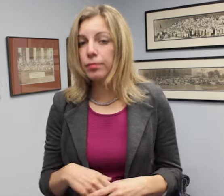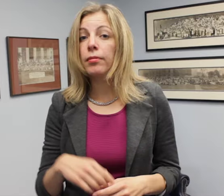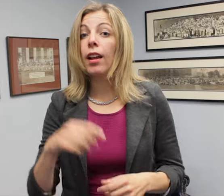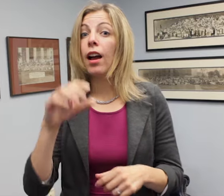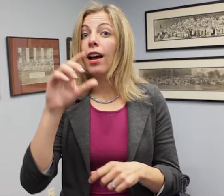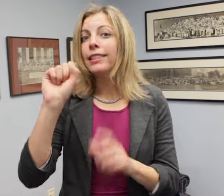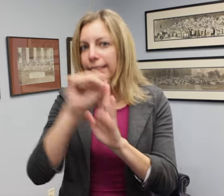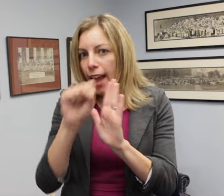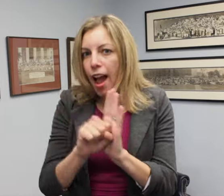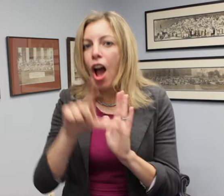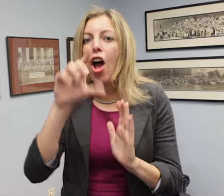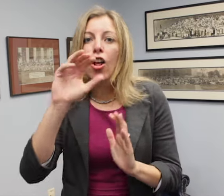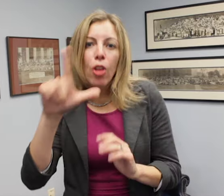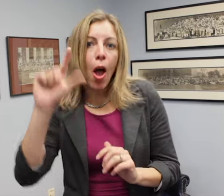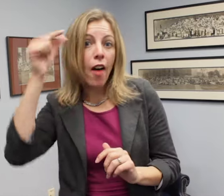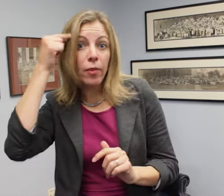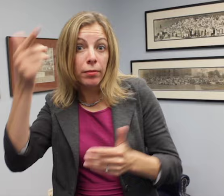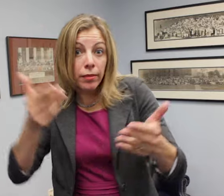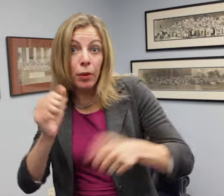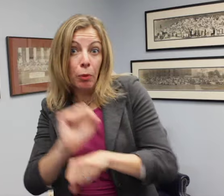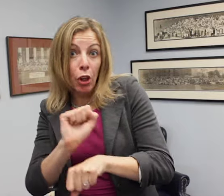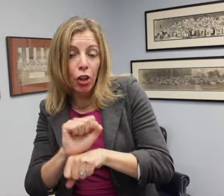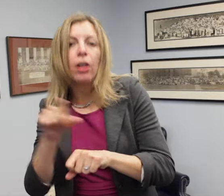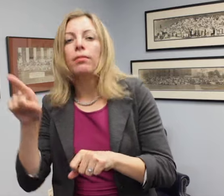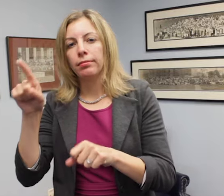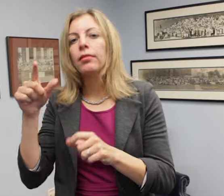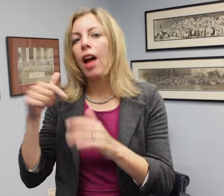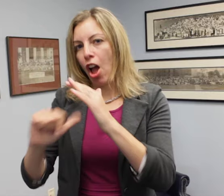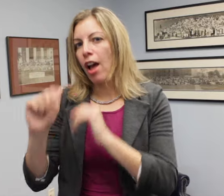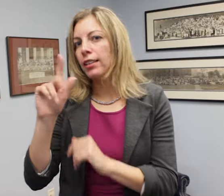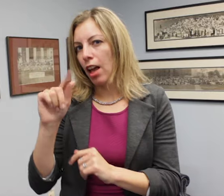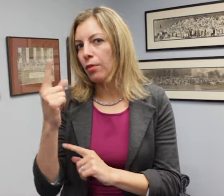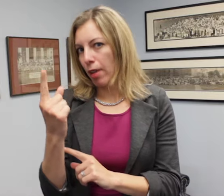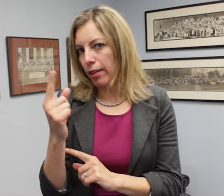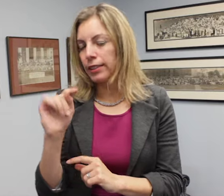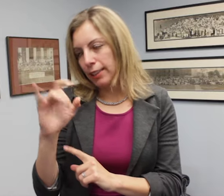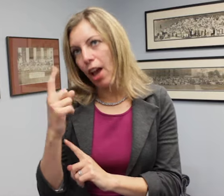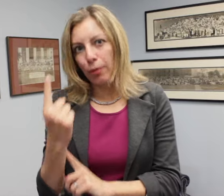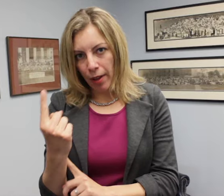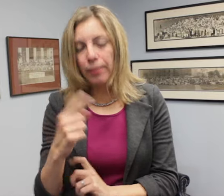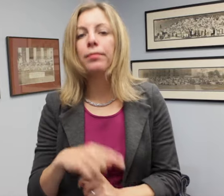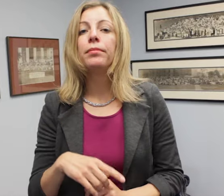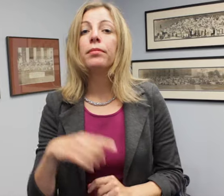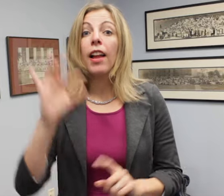Title I covers state and local employers, but not federal employers.